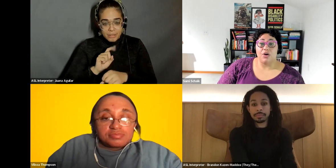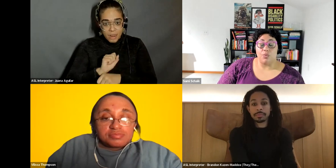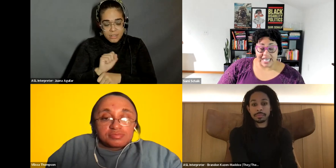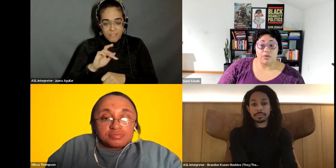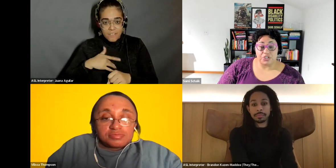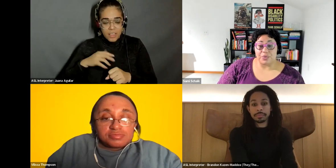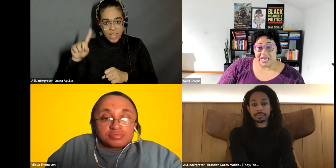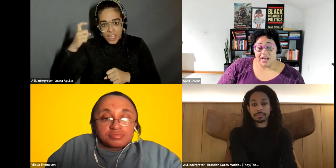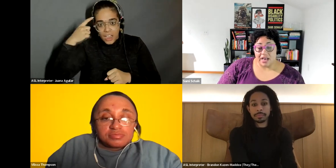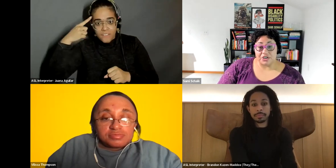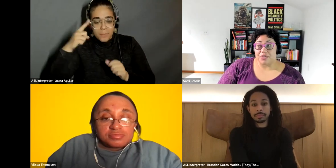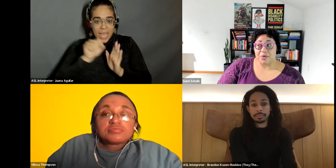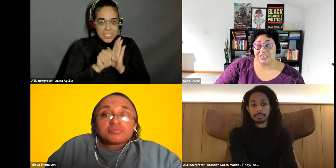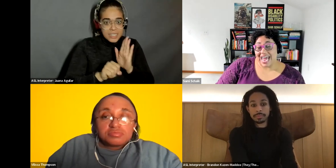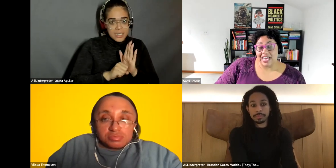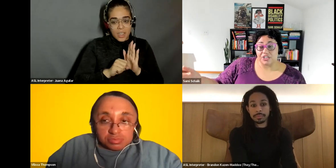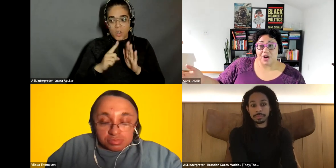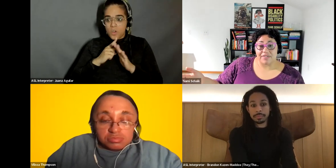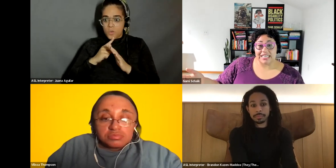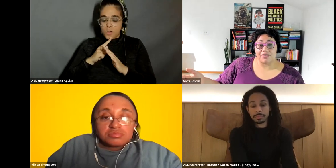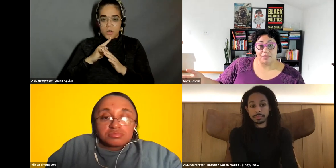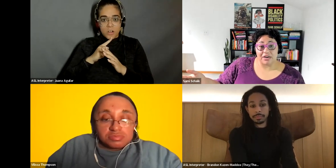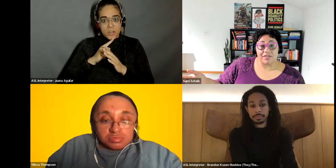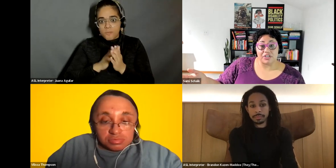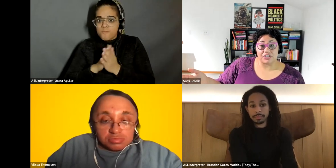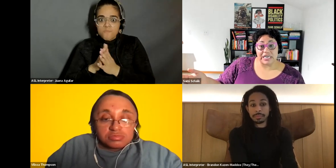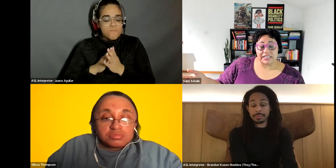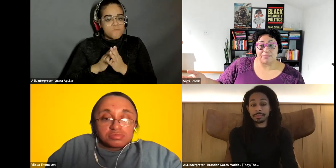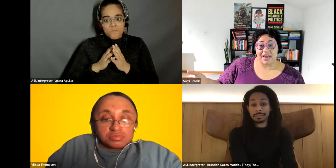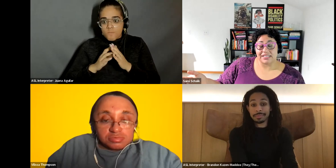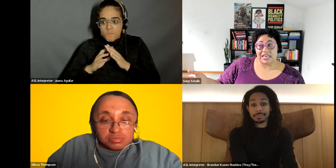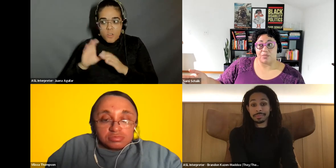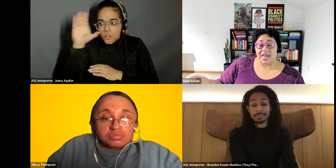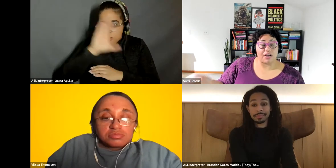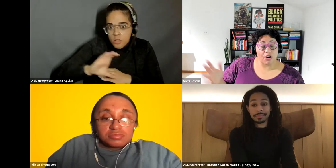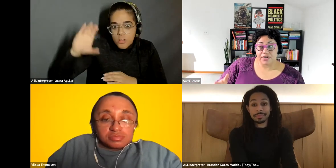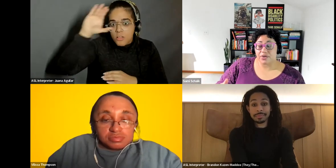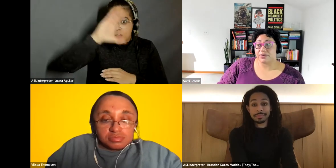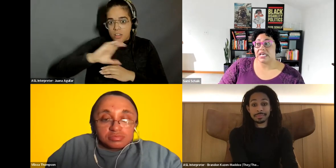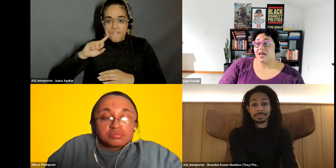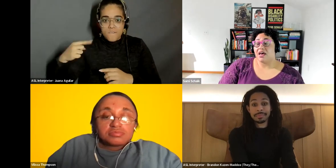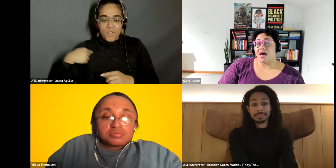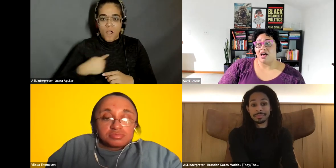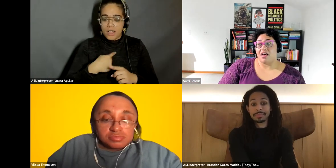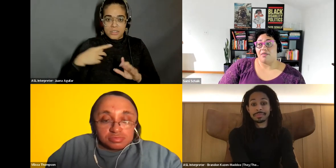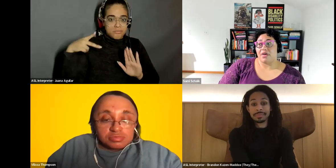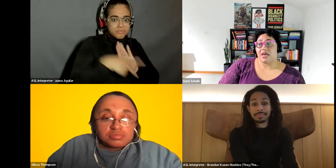Sami Schalk: was out to get us. You know there were tanks driving down the middle of the streets in Madison. We had curfews.